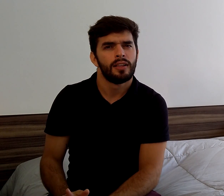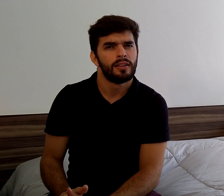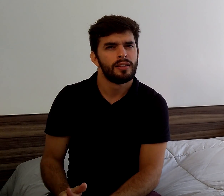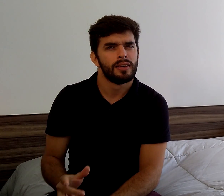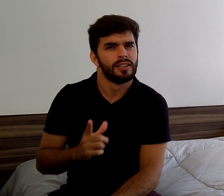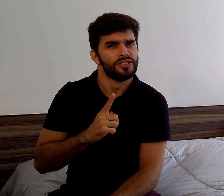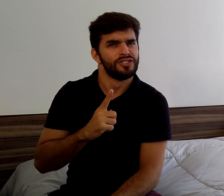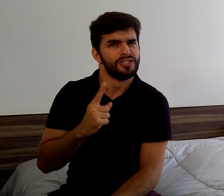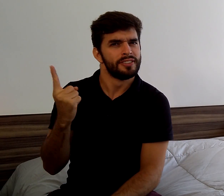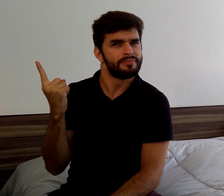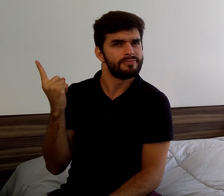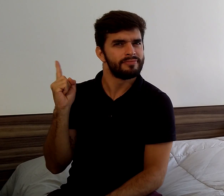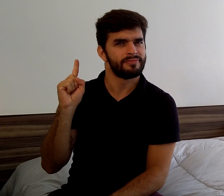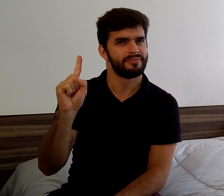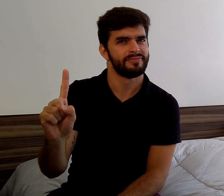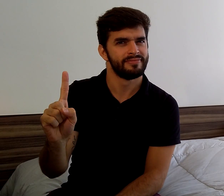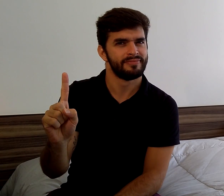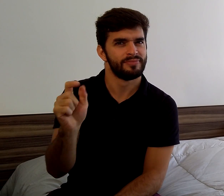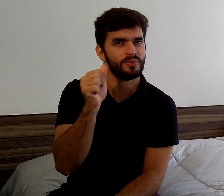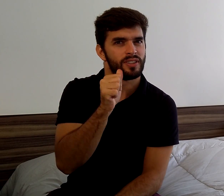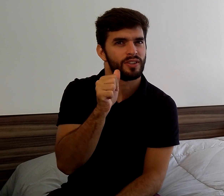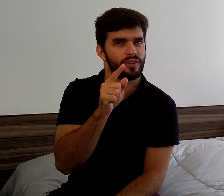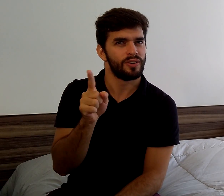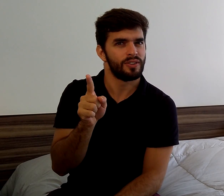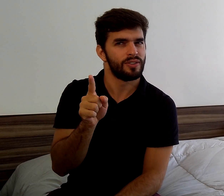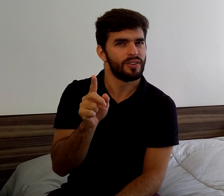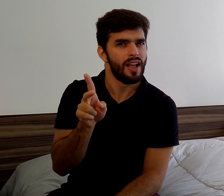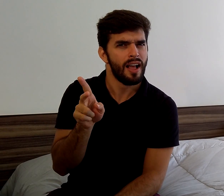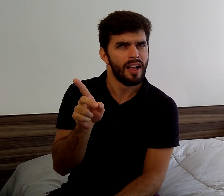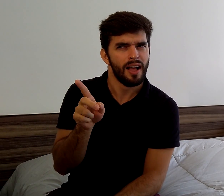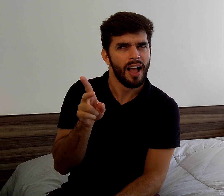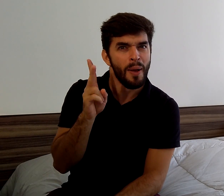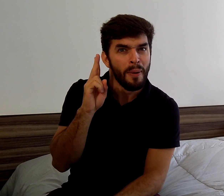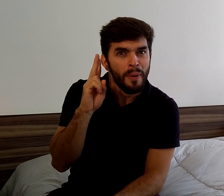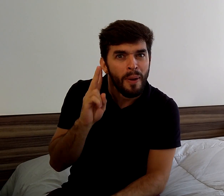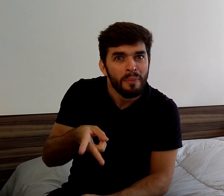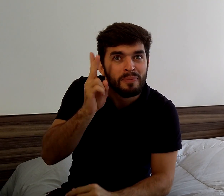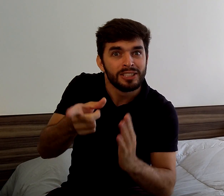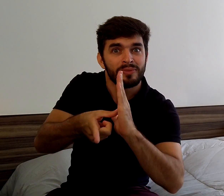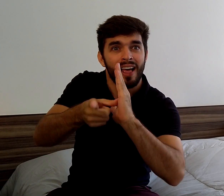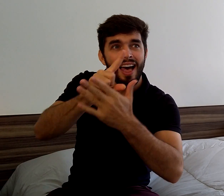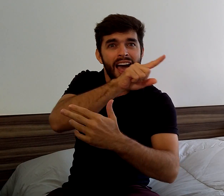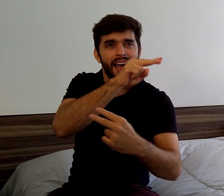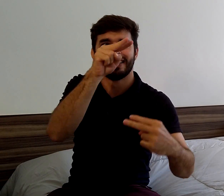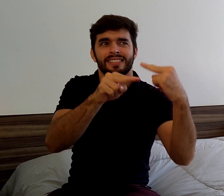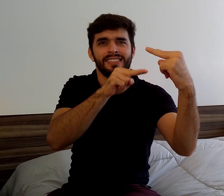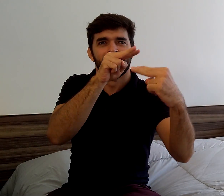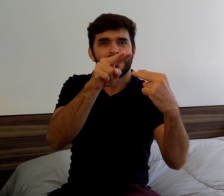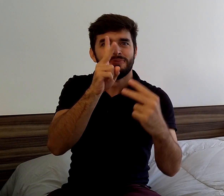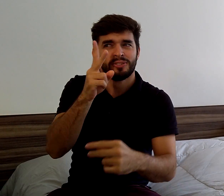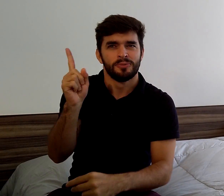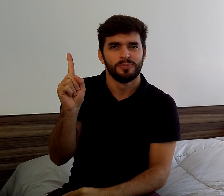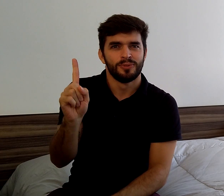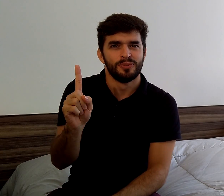I noticed a movement beside me. It was the girl approaching with her friends